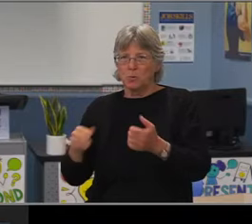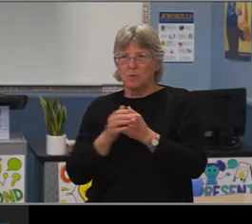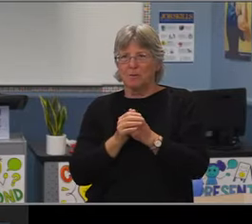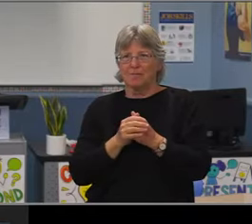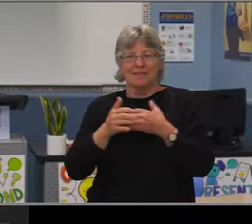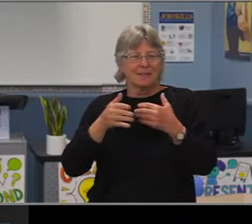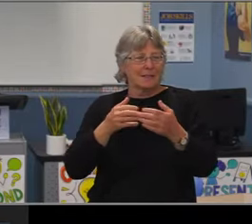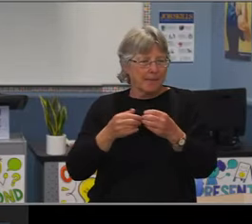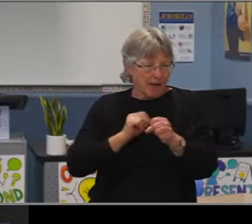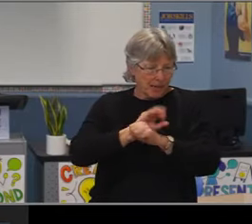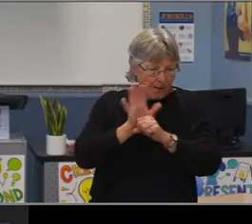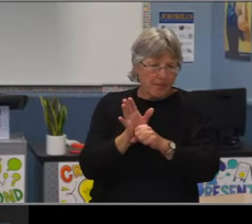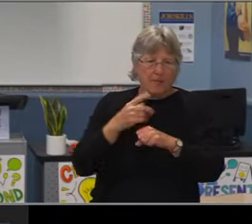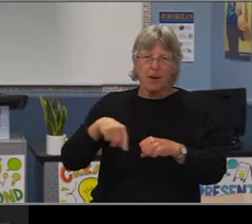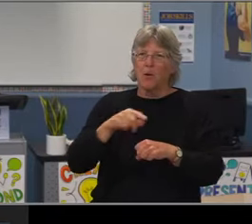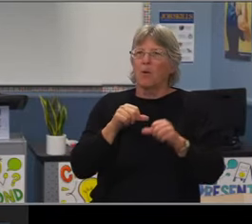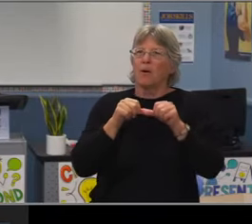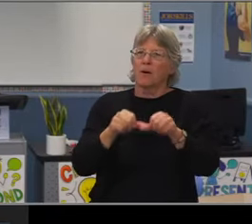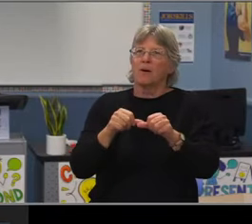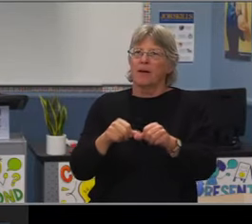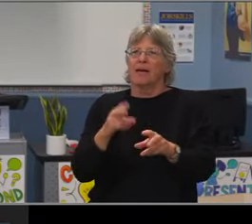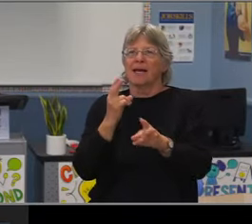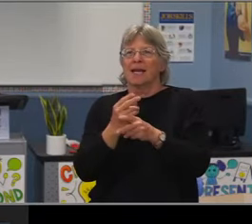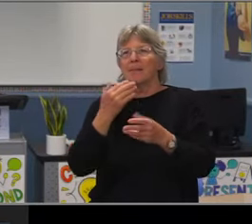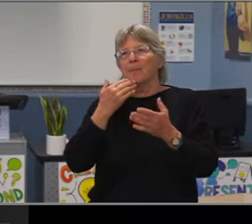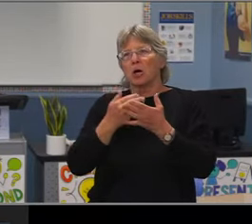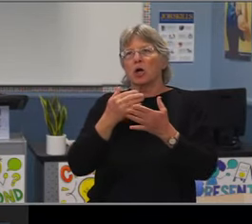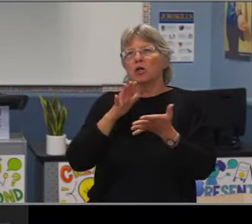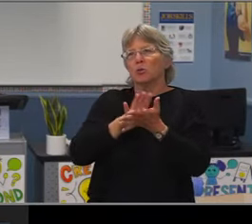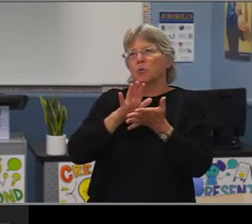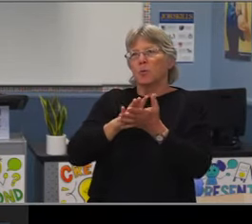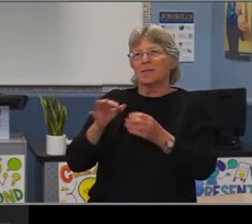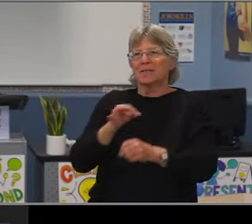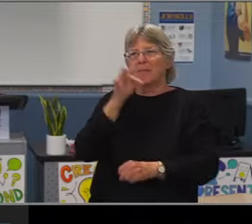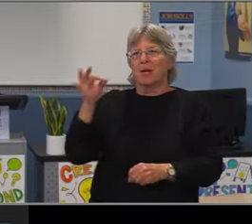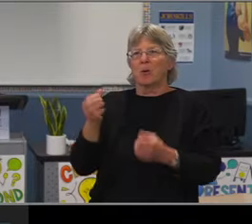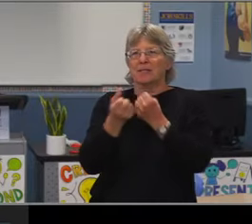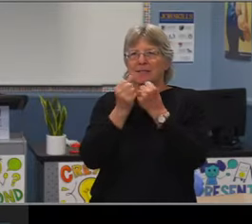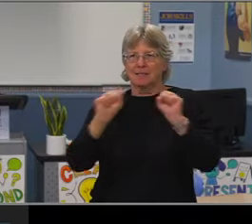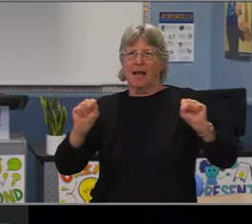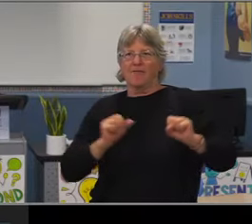We don't have any. Okay, so we don't have any,